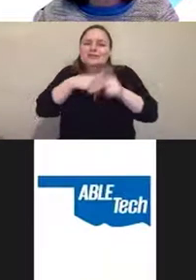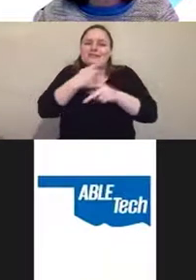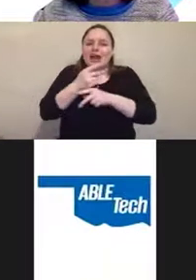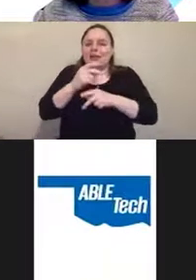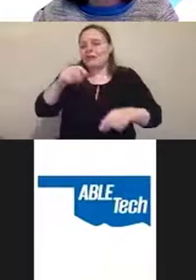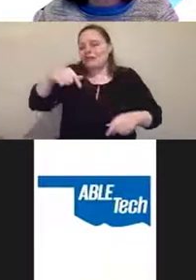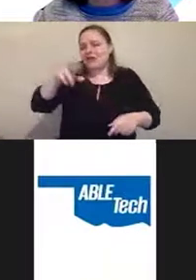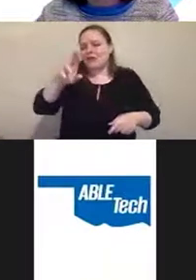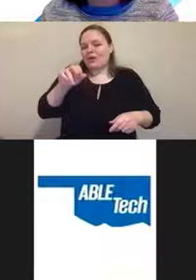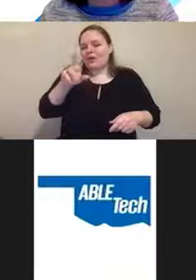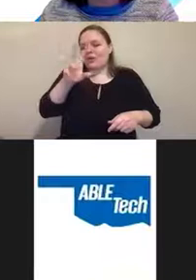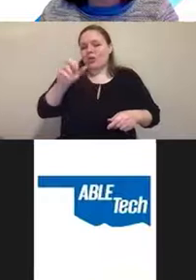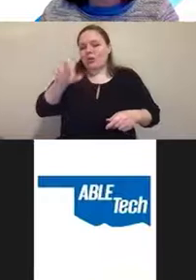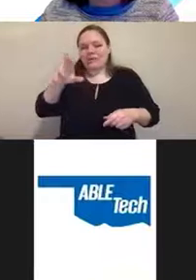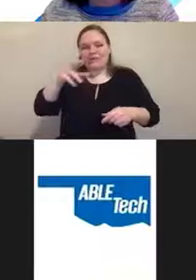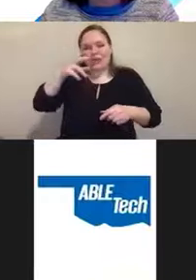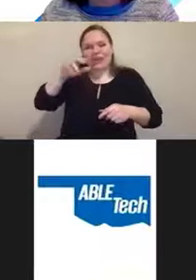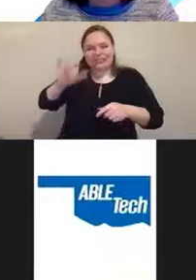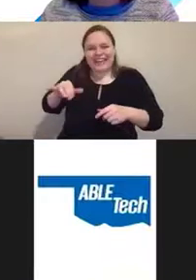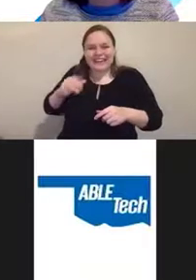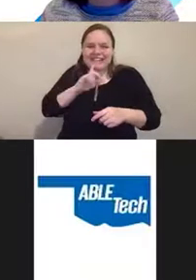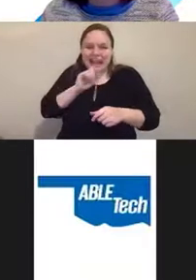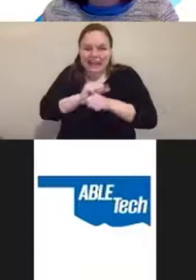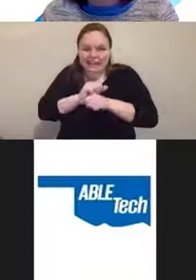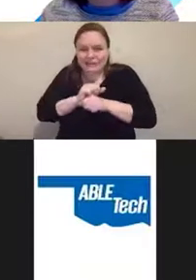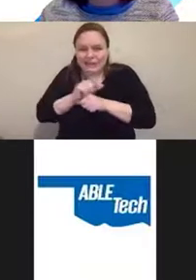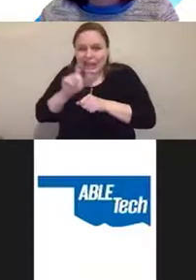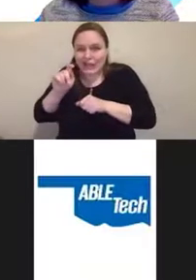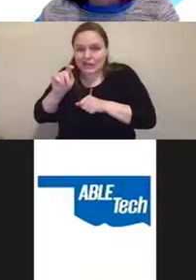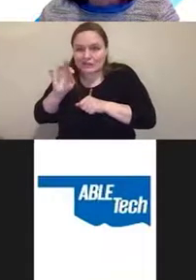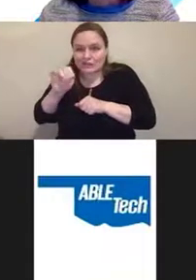which is a Traficon I stole from the side of the road.